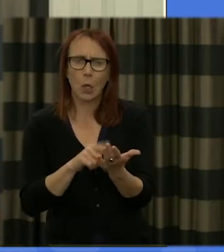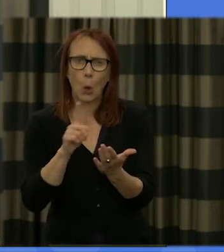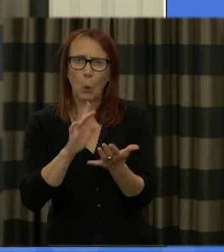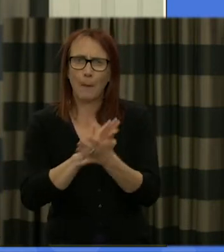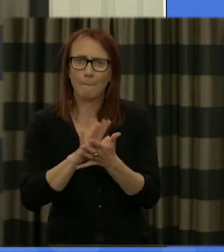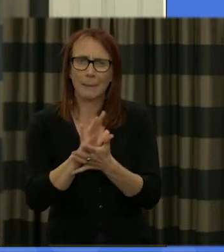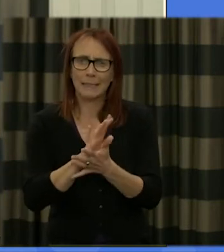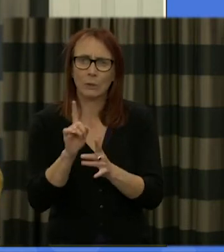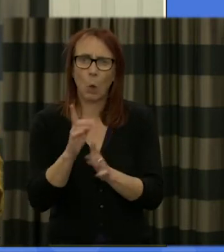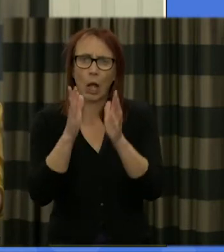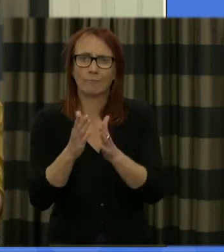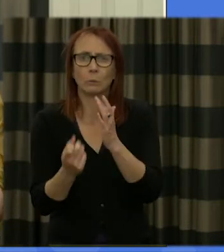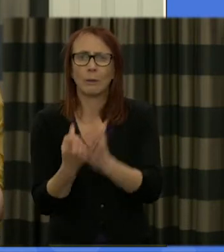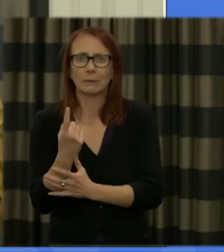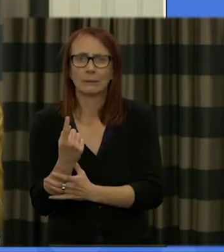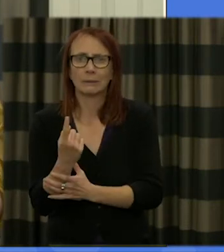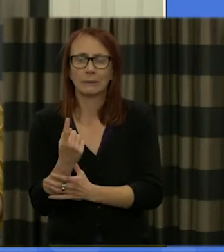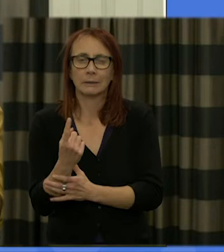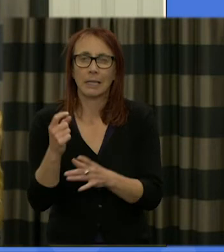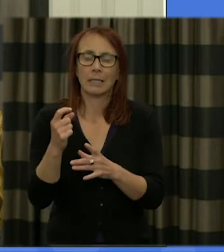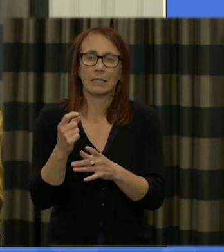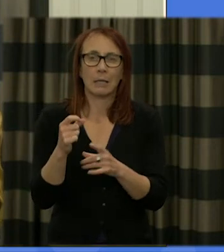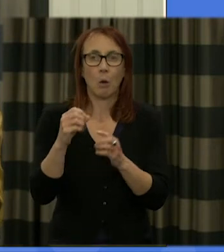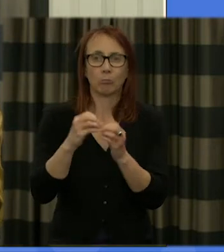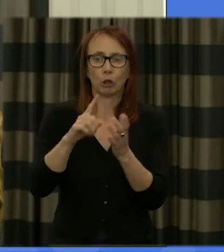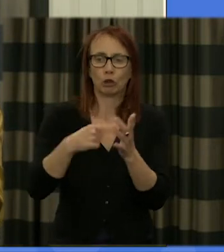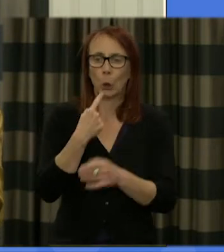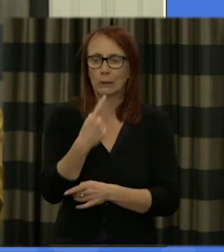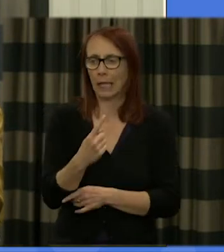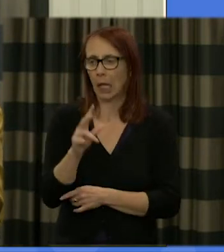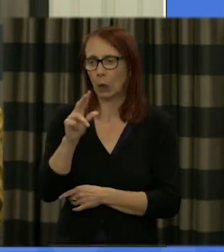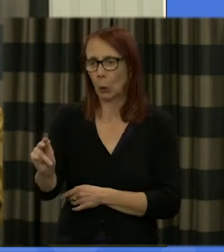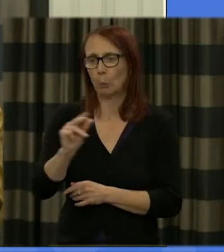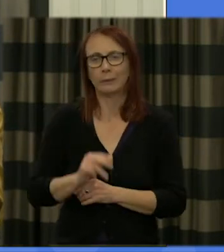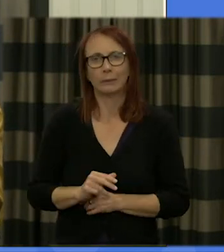significance of the prime minister refusing to grant the request for a for